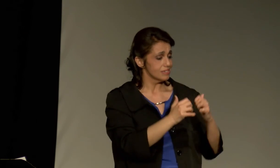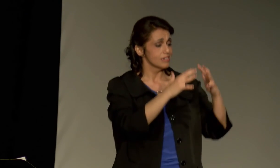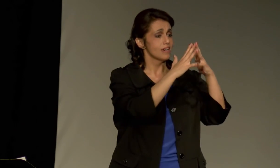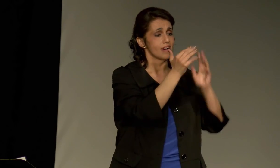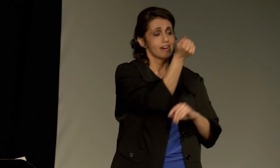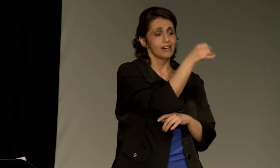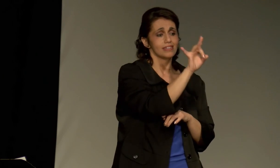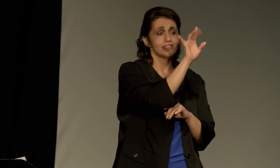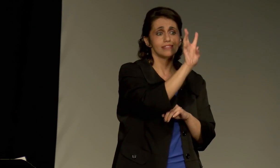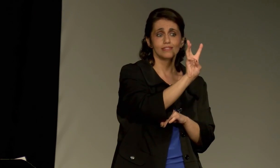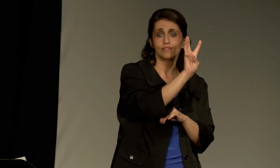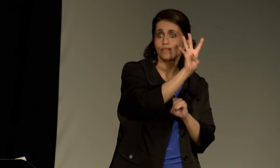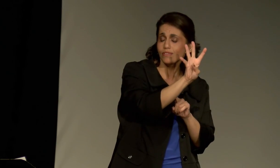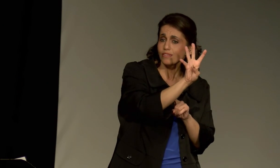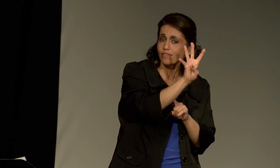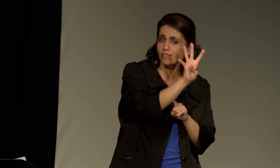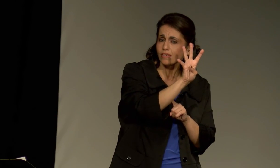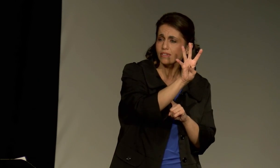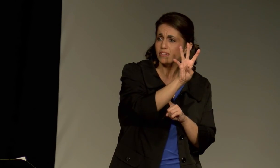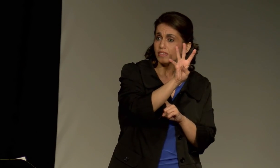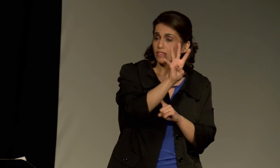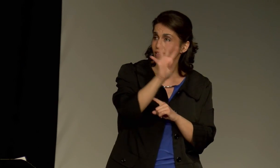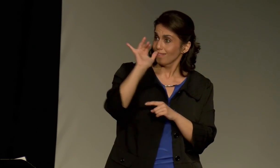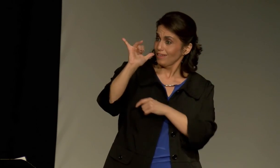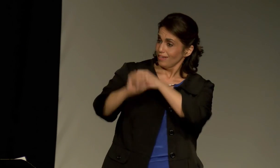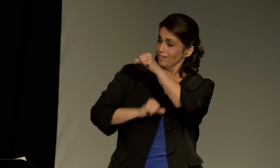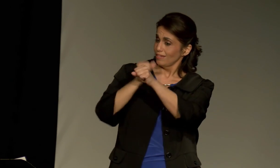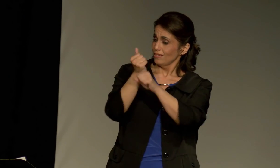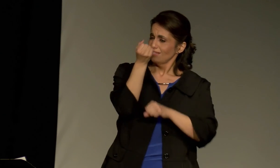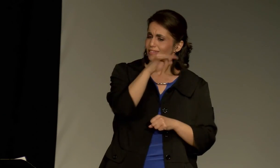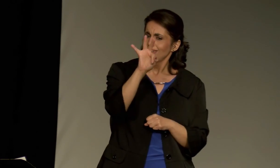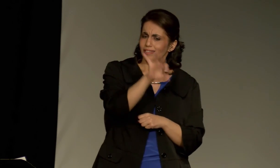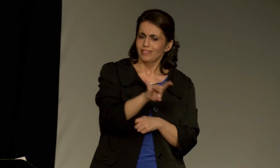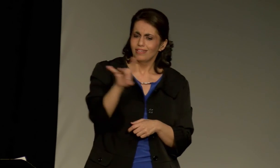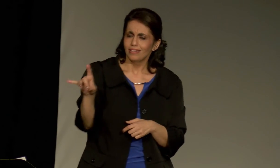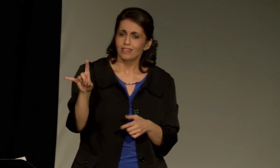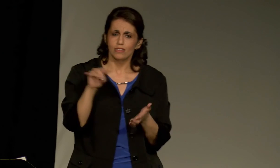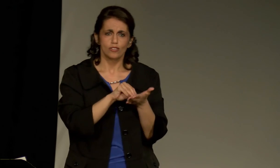124 years since its inception in 1864.